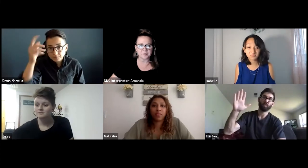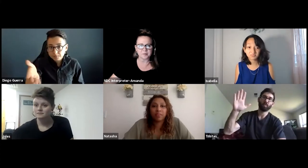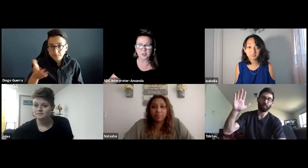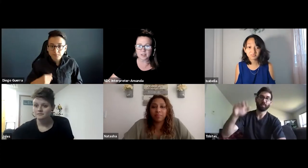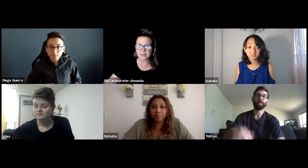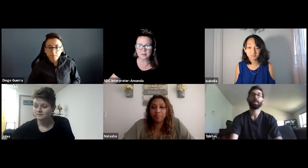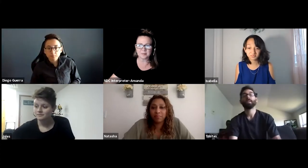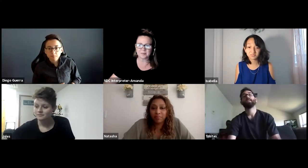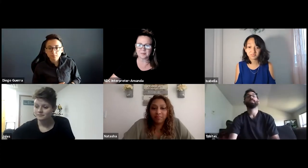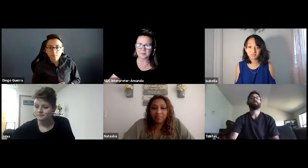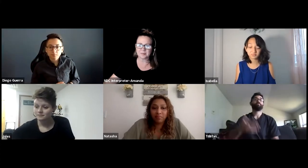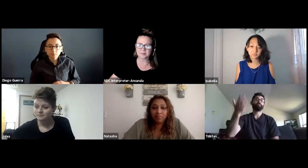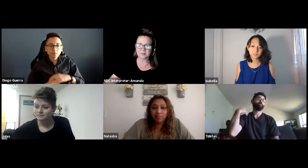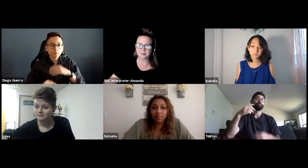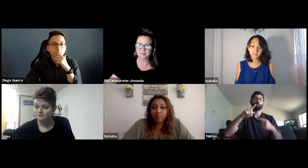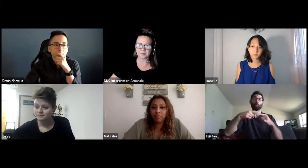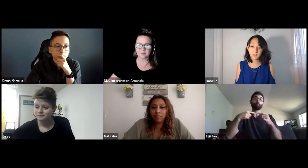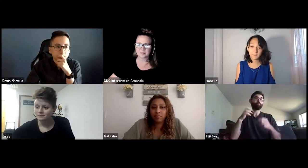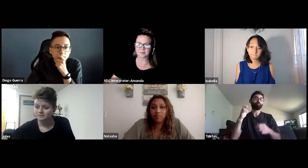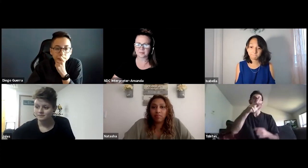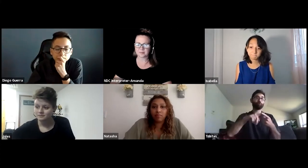Tristan? Sure, I'll go first.